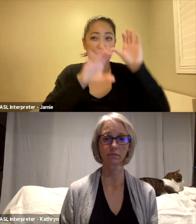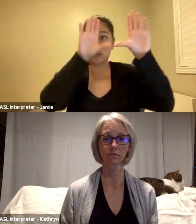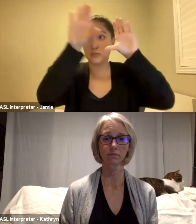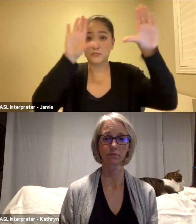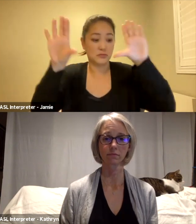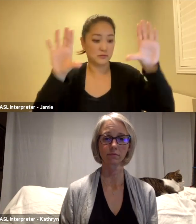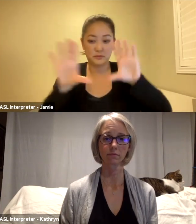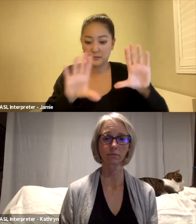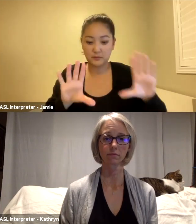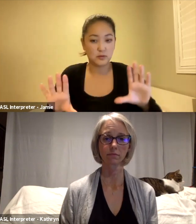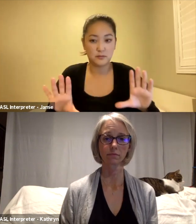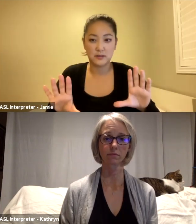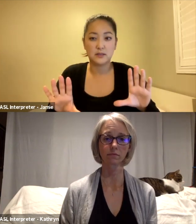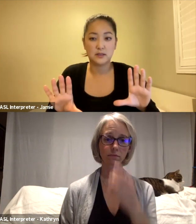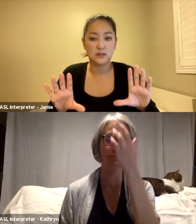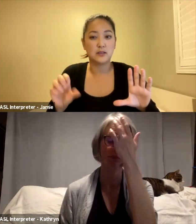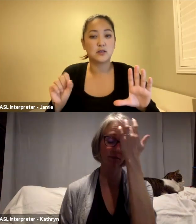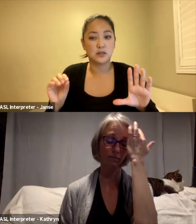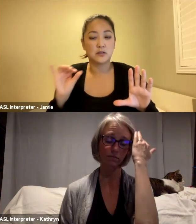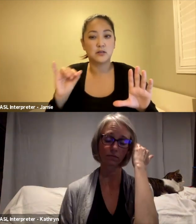So it was a natural result of the situation.